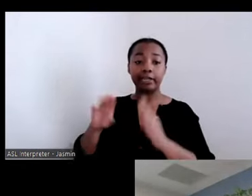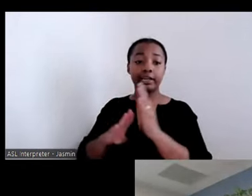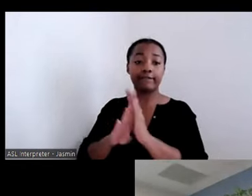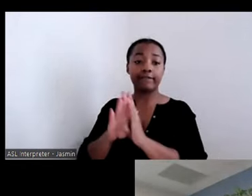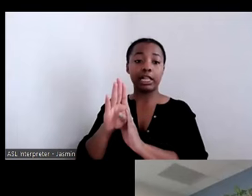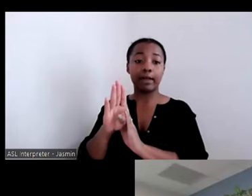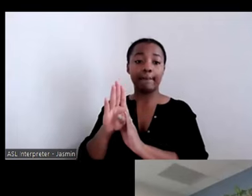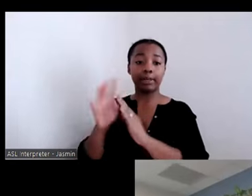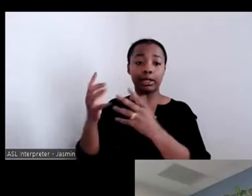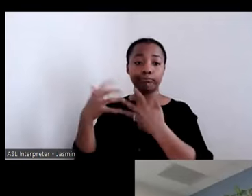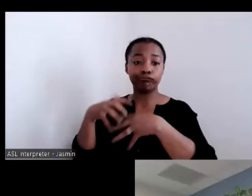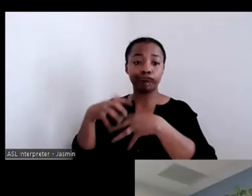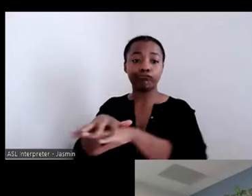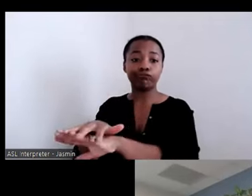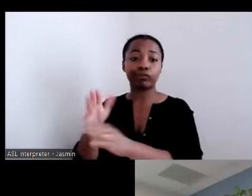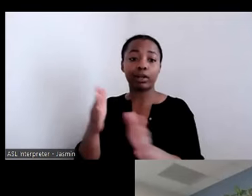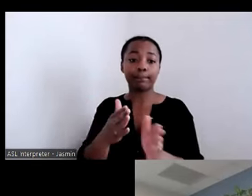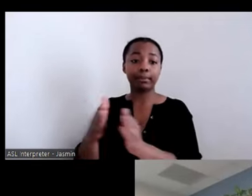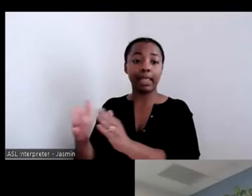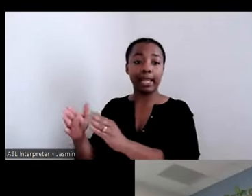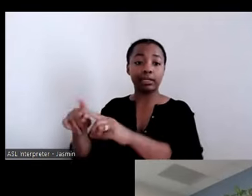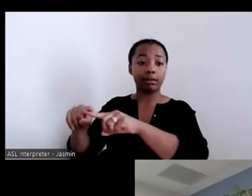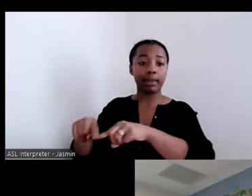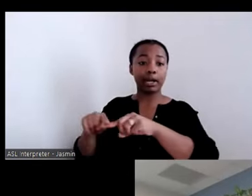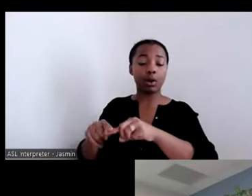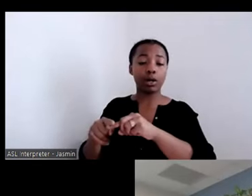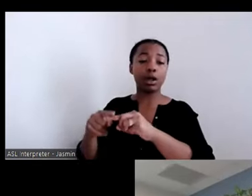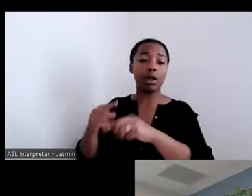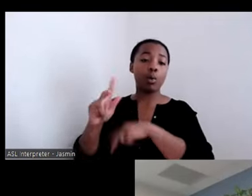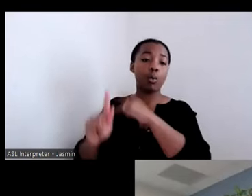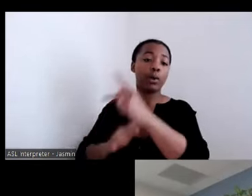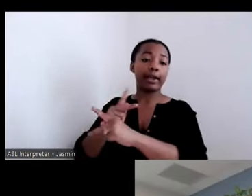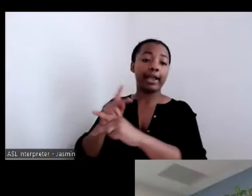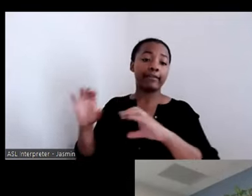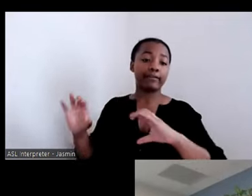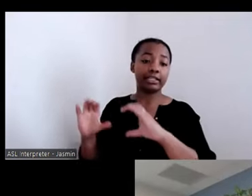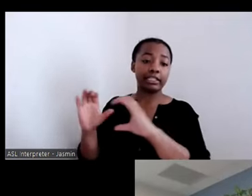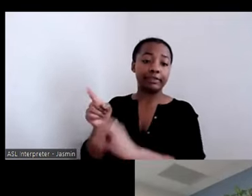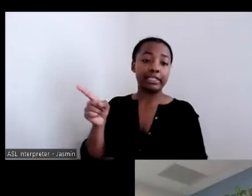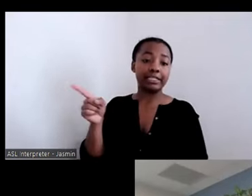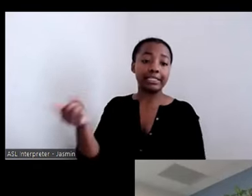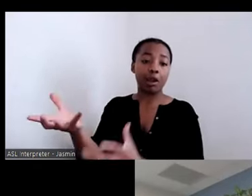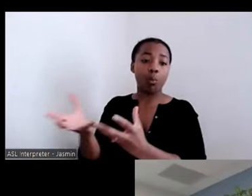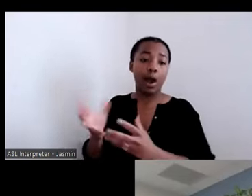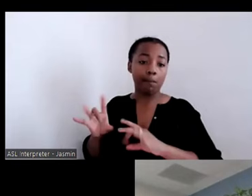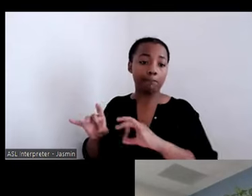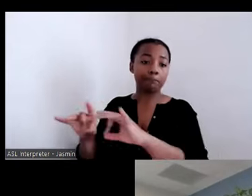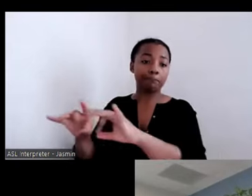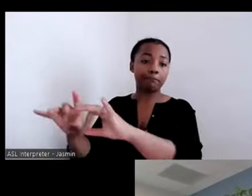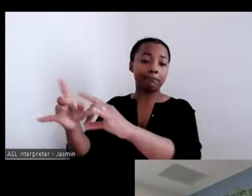to do in the community. That is funded with DD Council money. We also look for a lot of grants;